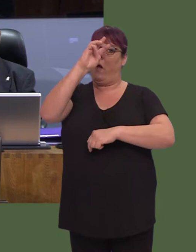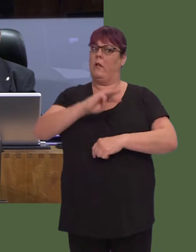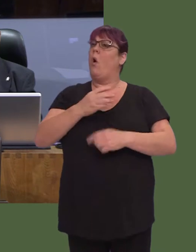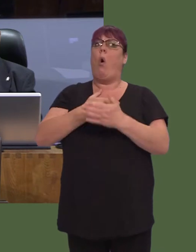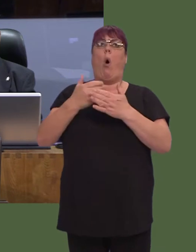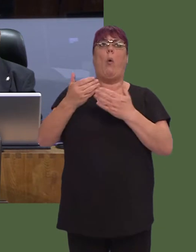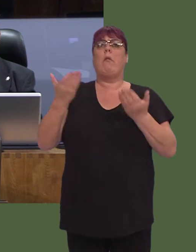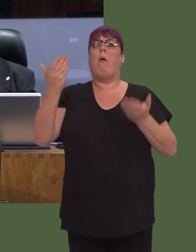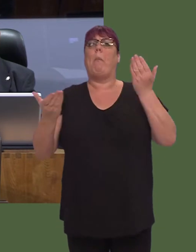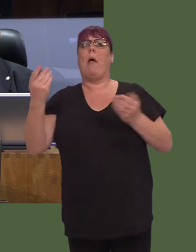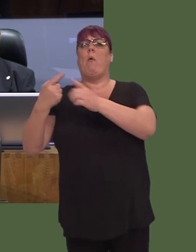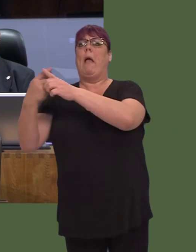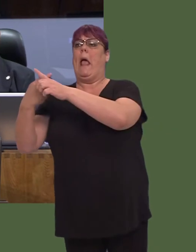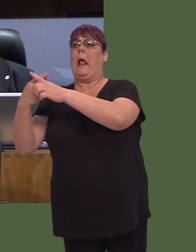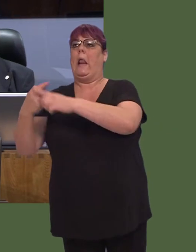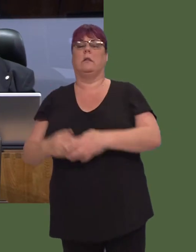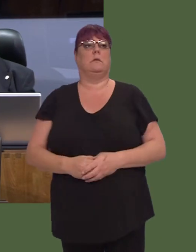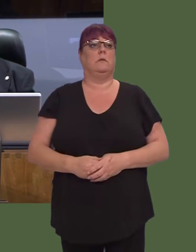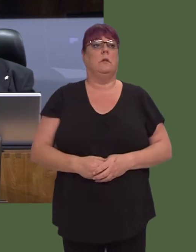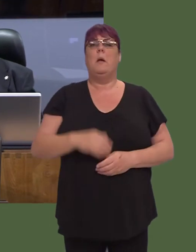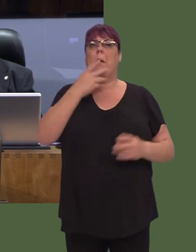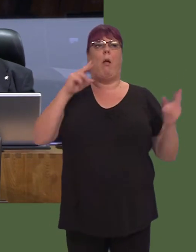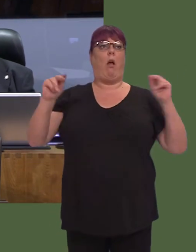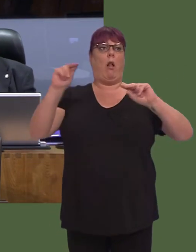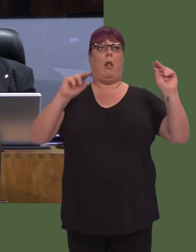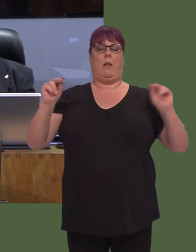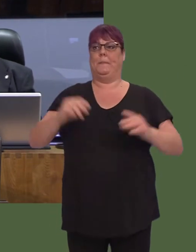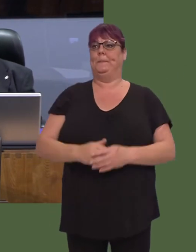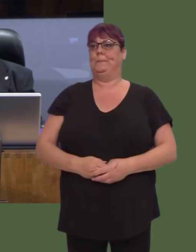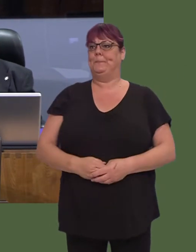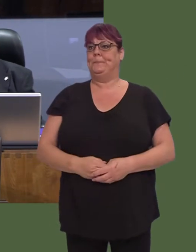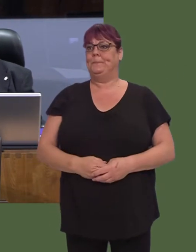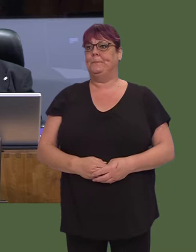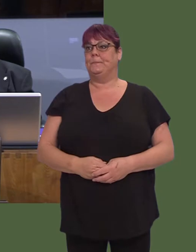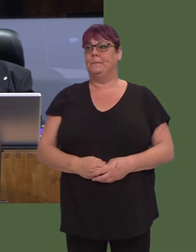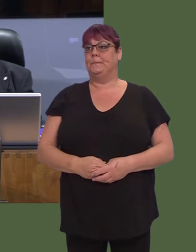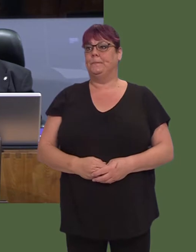Let me give you some of the figures. [Interruption.] Let me give youó[Interruption.] Let me give you some of the figures.